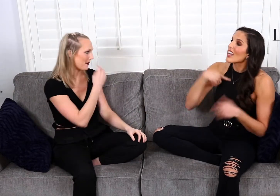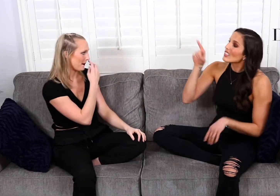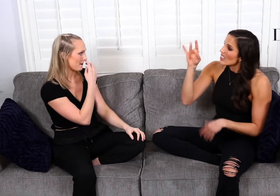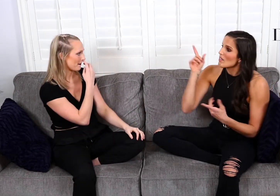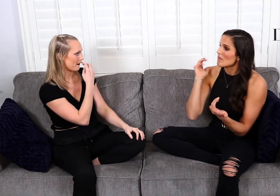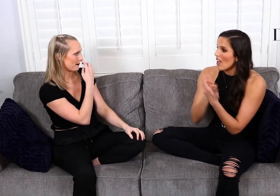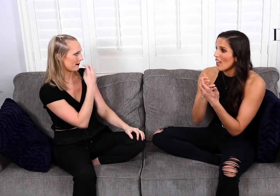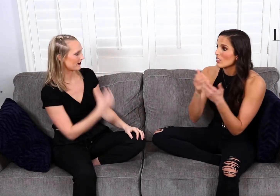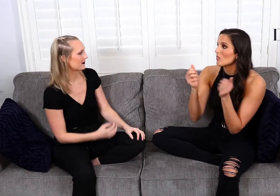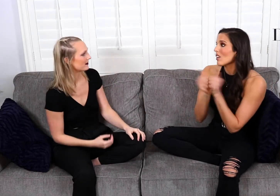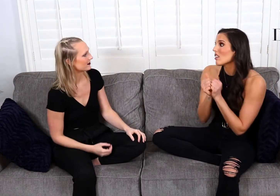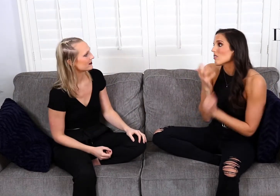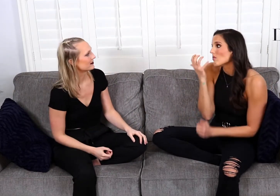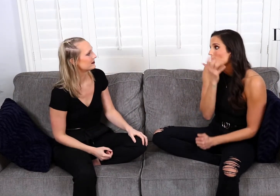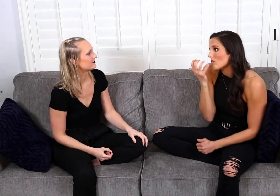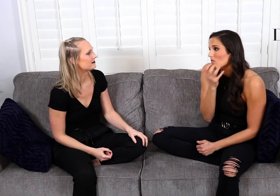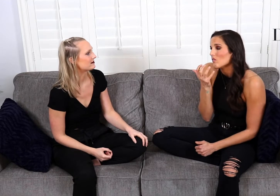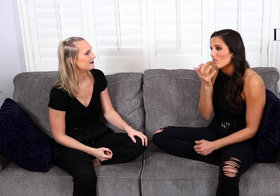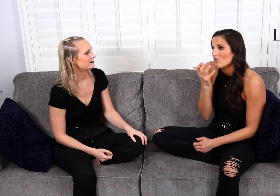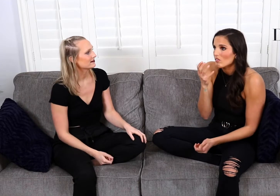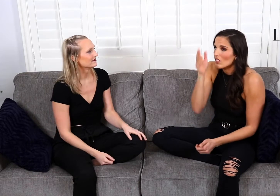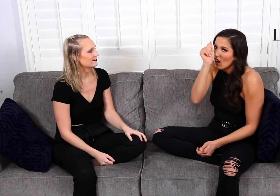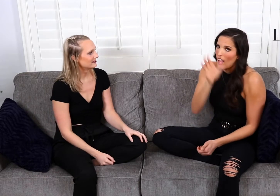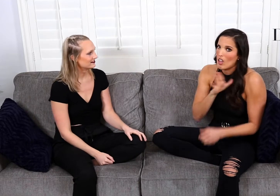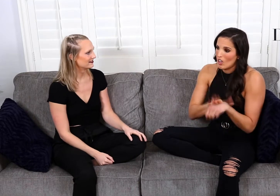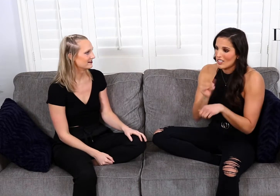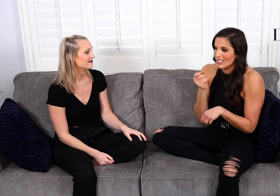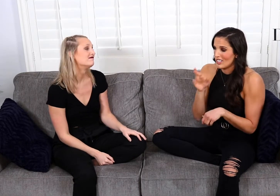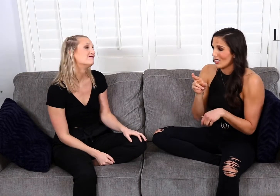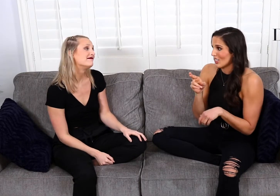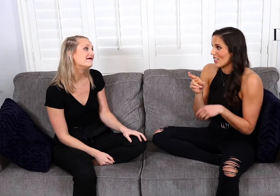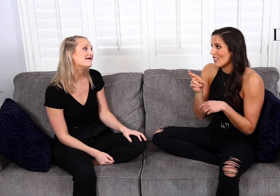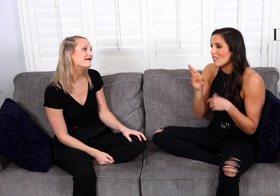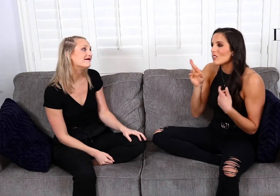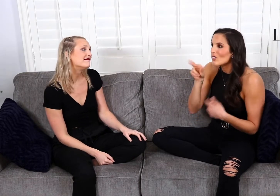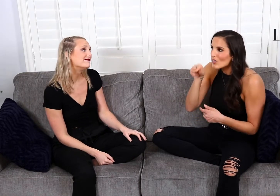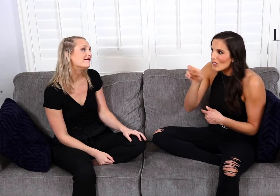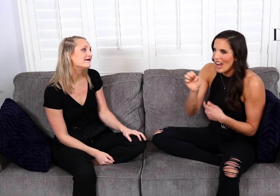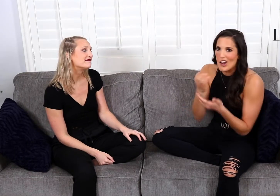Yeah, that is interesting, and I did match with an amazing guy on Tinder.